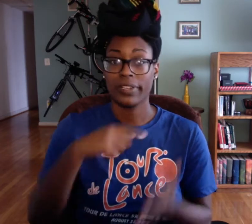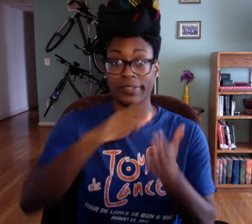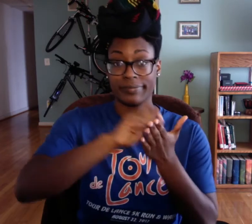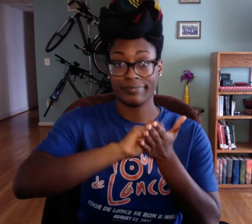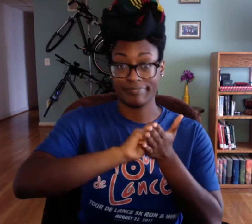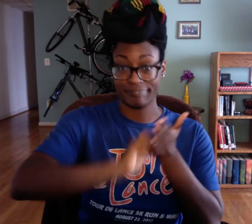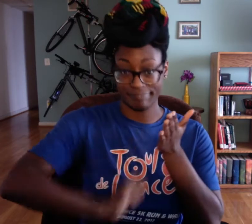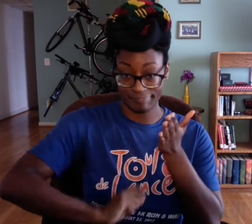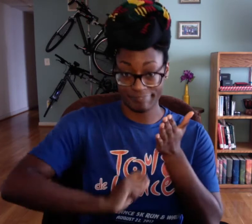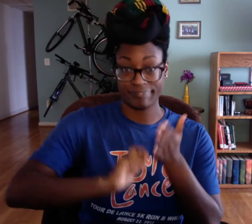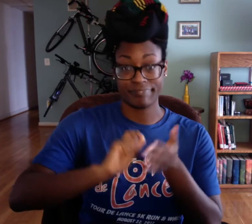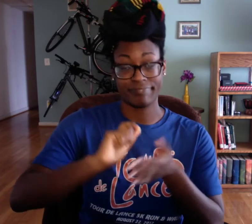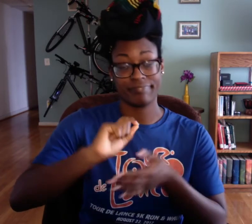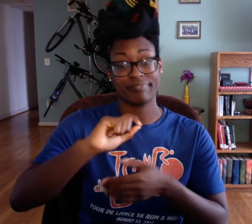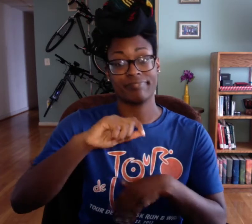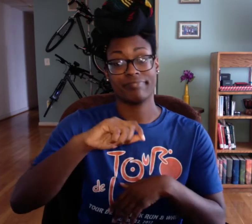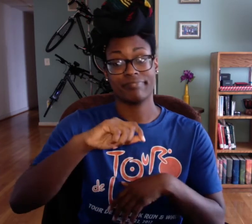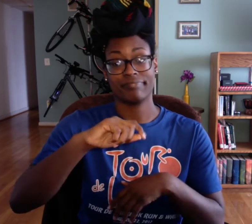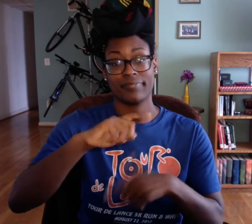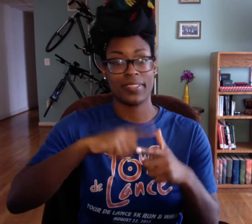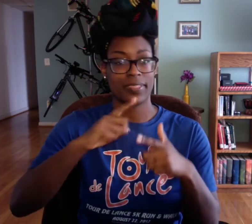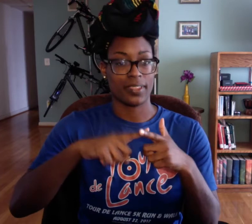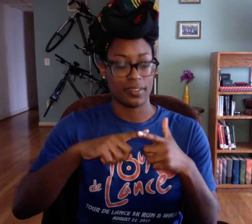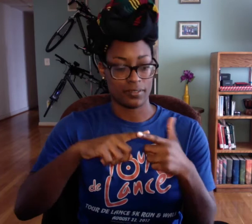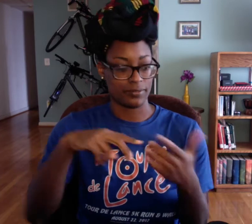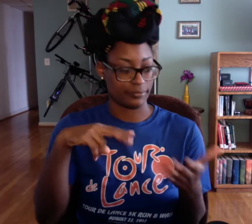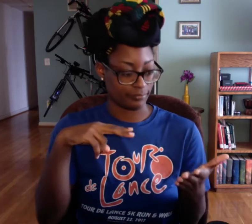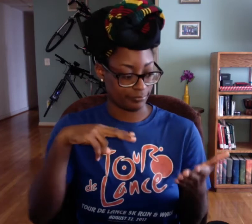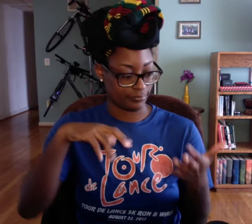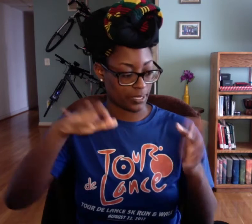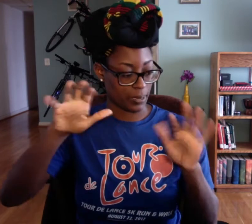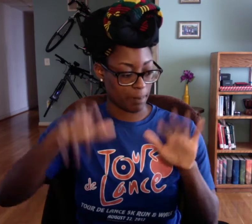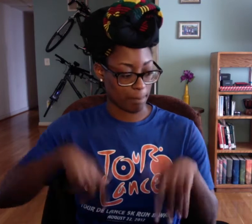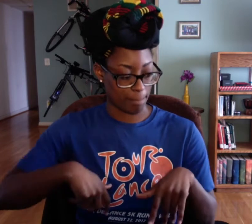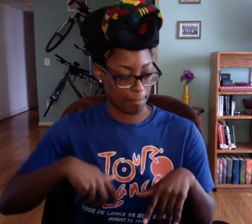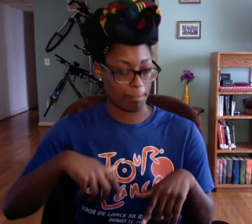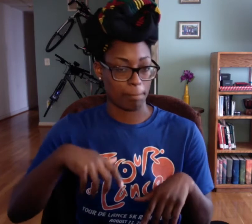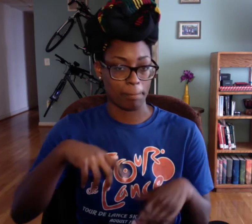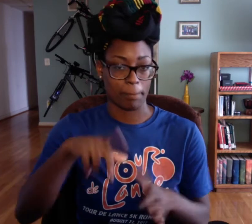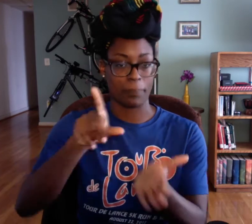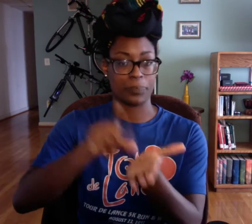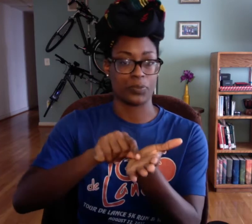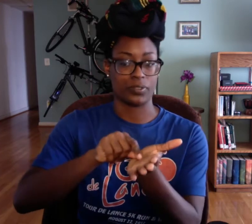So I'll write them first, and then type what I wrote.